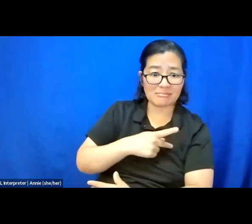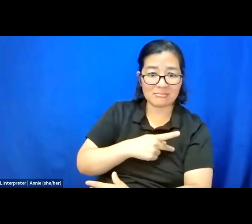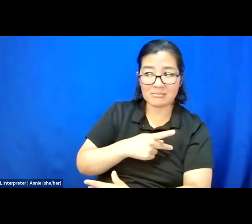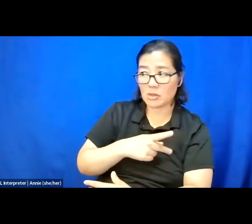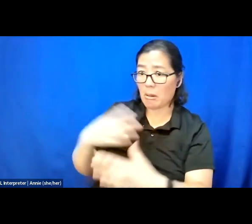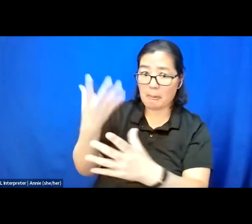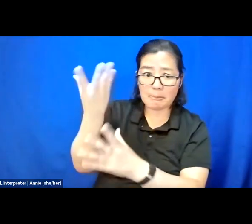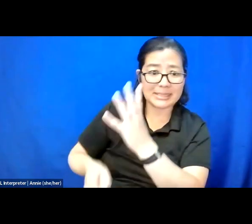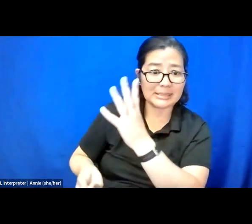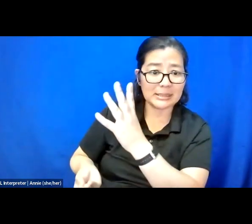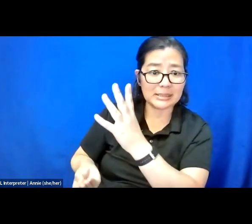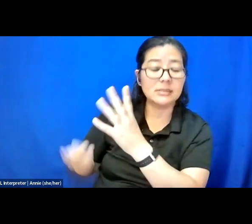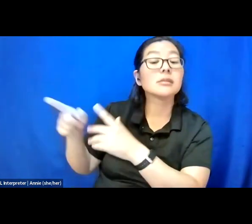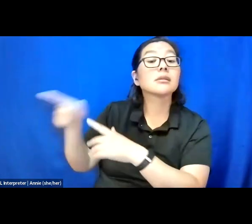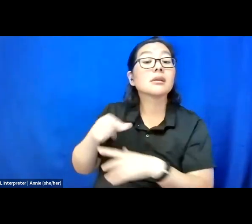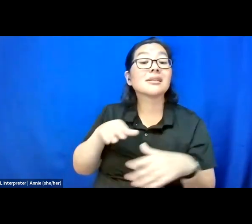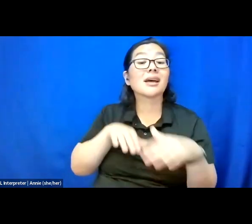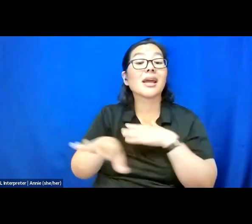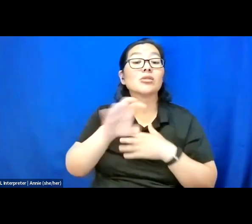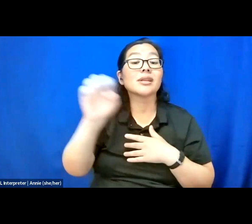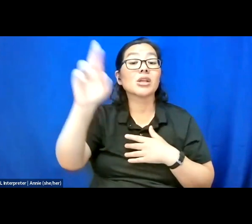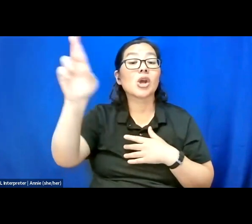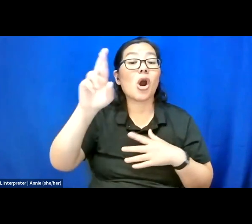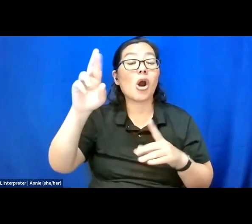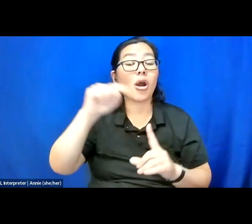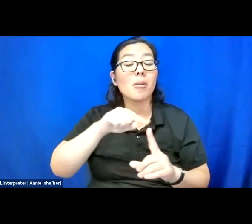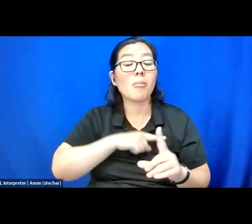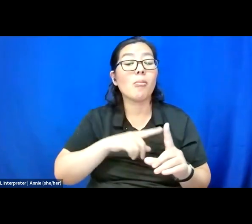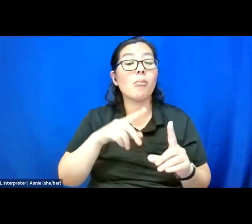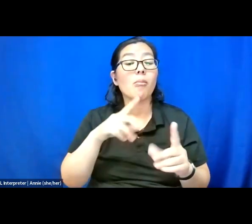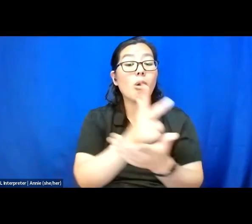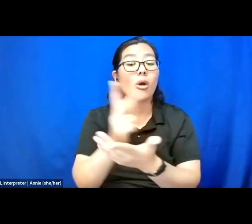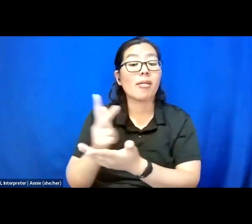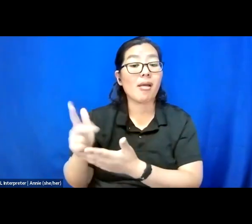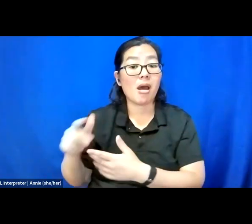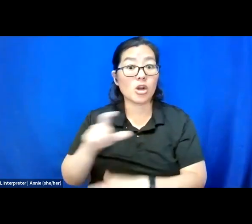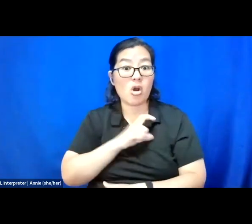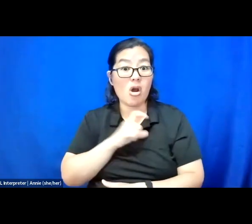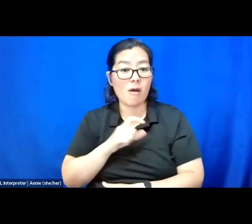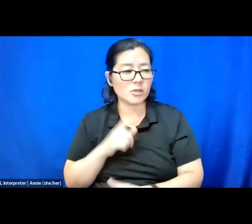And as I enter the ER parking lot, an officer spots me in his squad car.